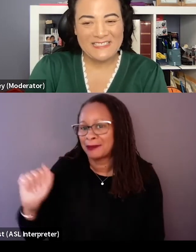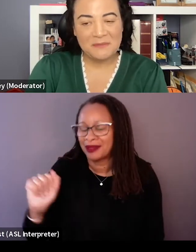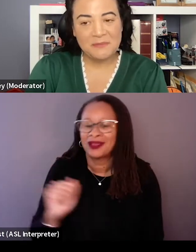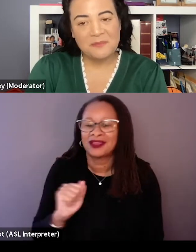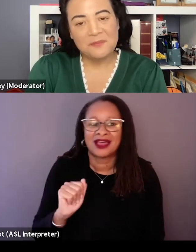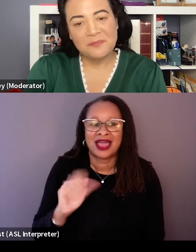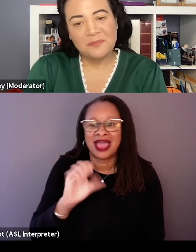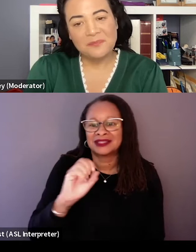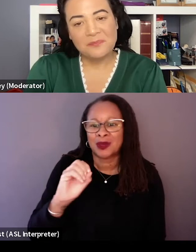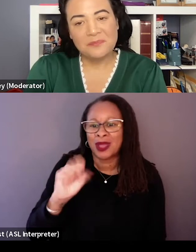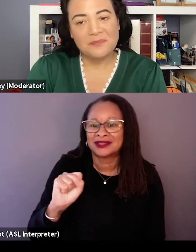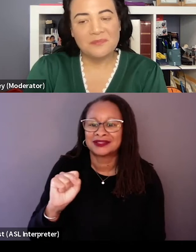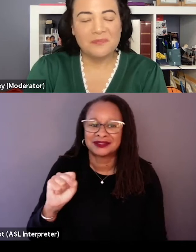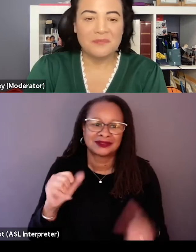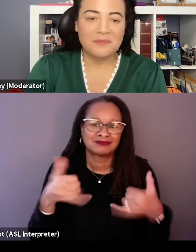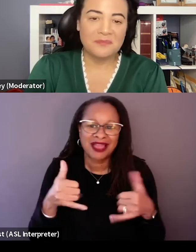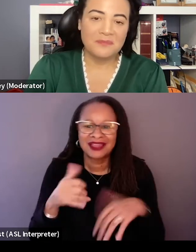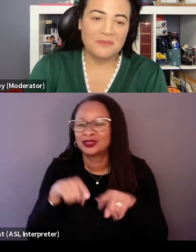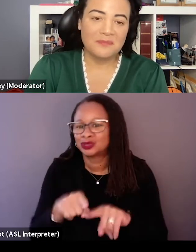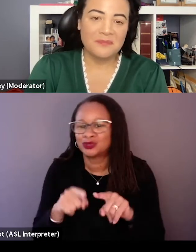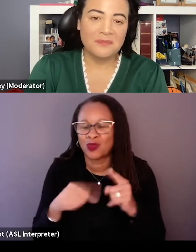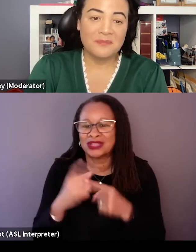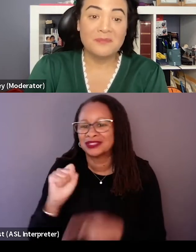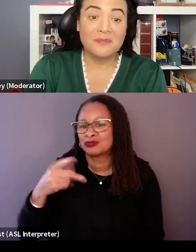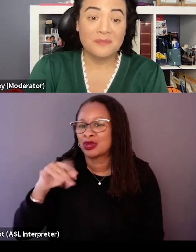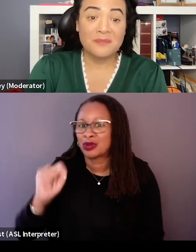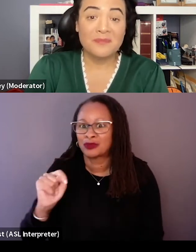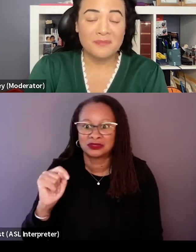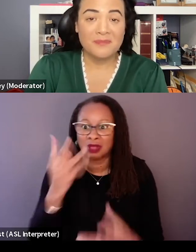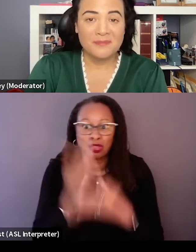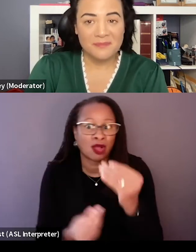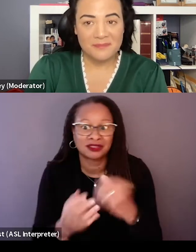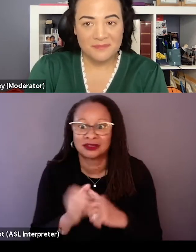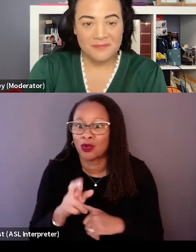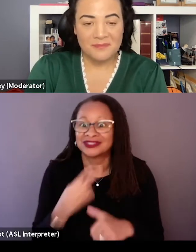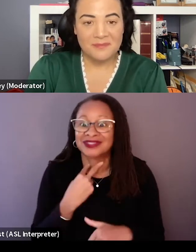And that's where like the real documentary bug that we normally get from being out in the field came through in this film